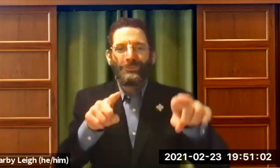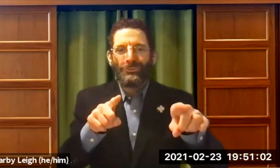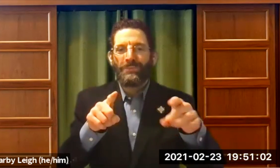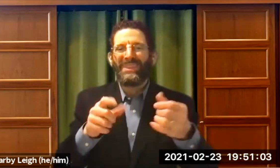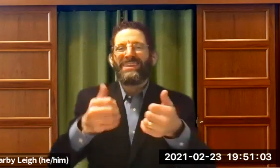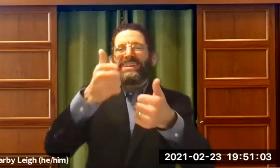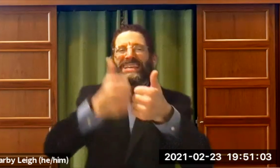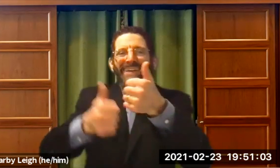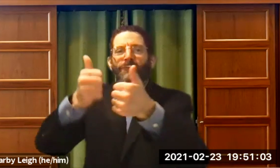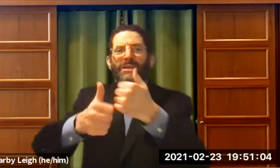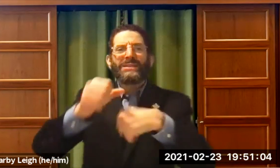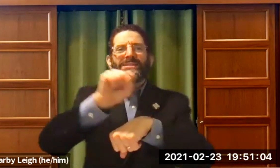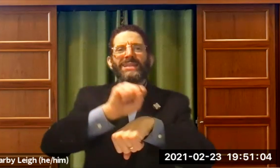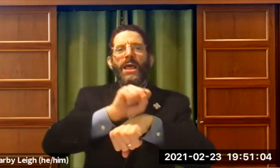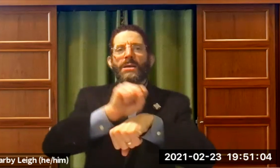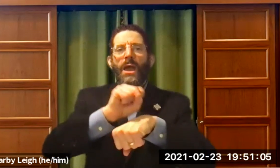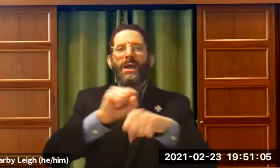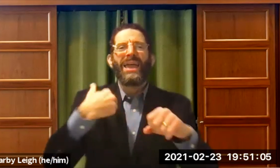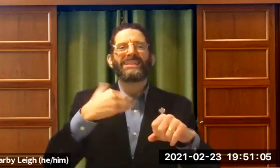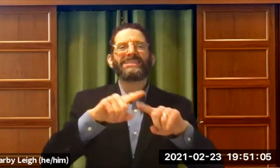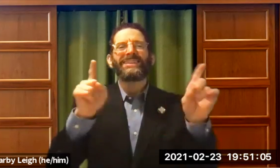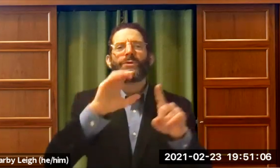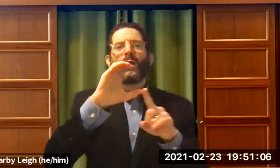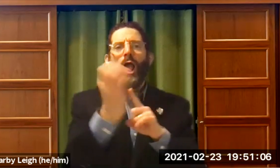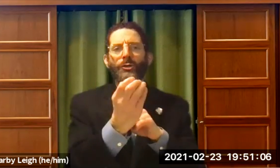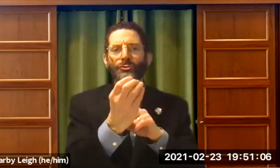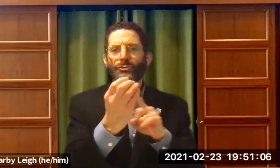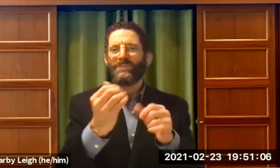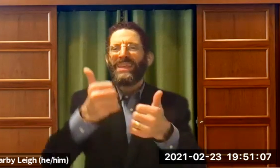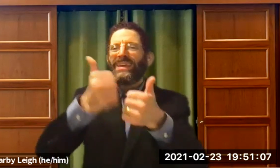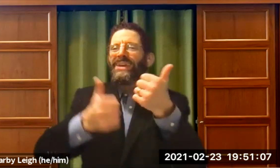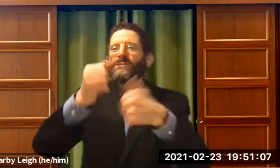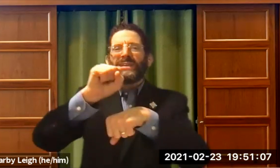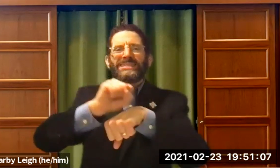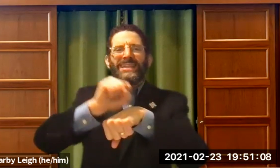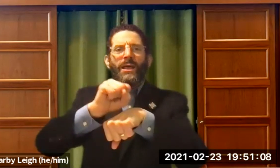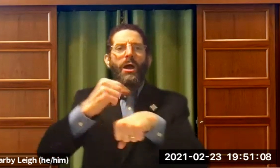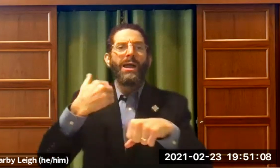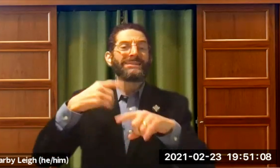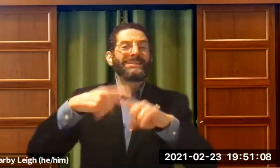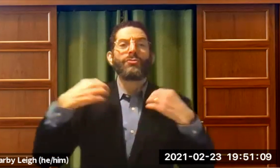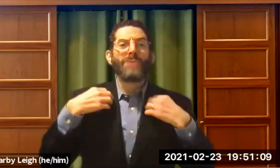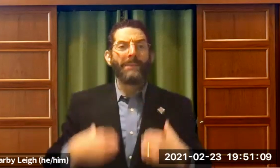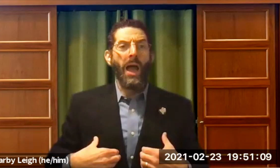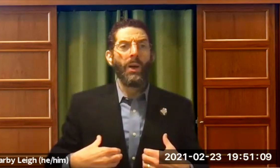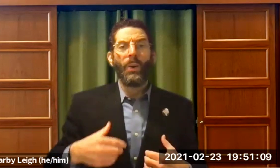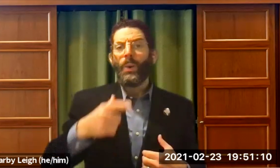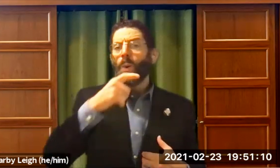no one magical answer. Every synagogue has a different culture. Every synagogue has a different